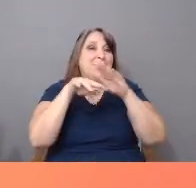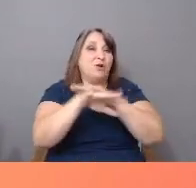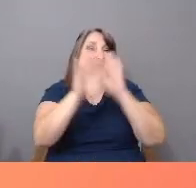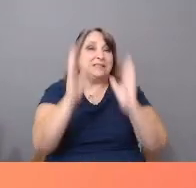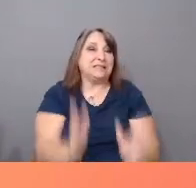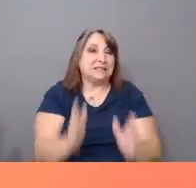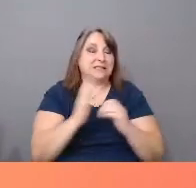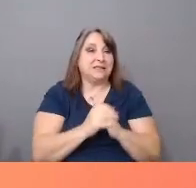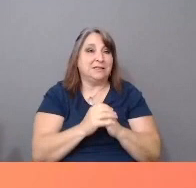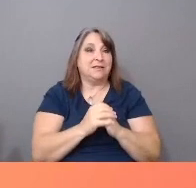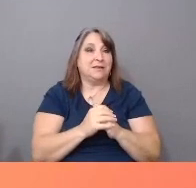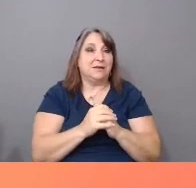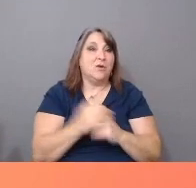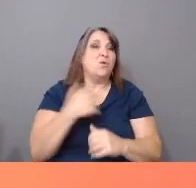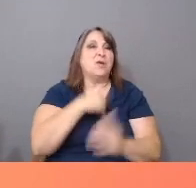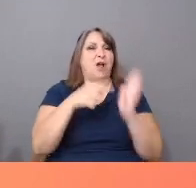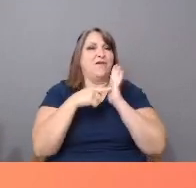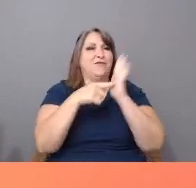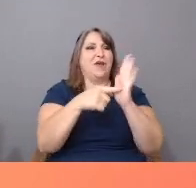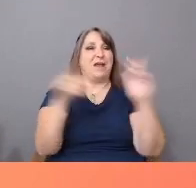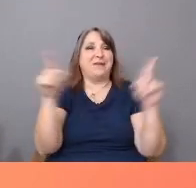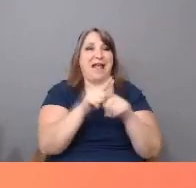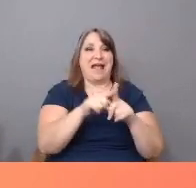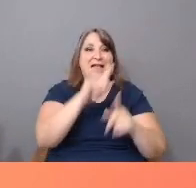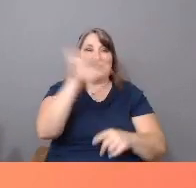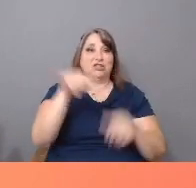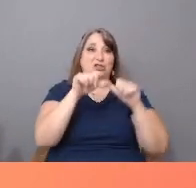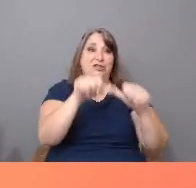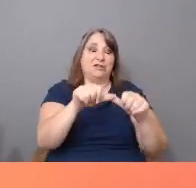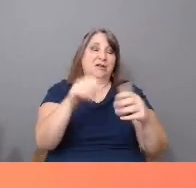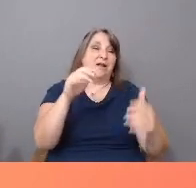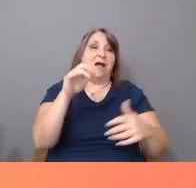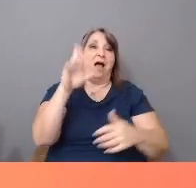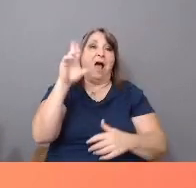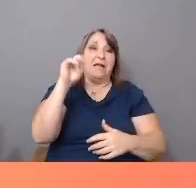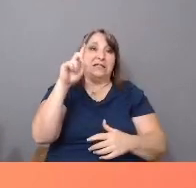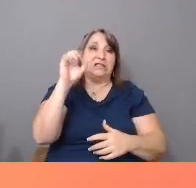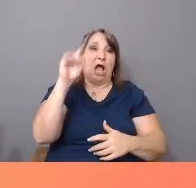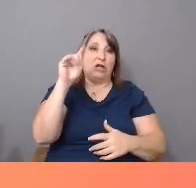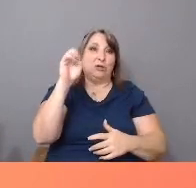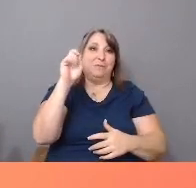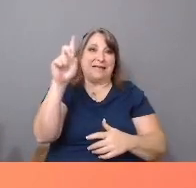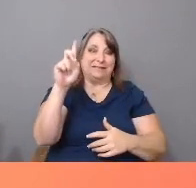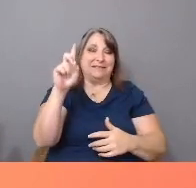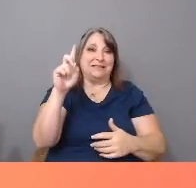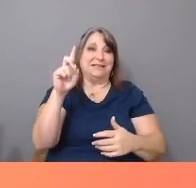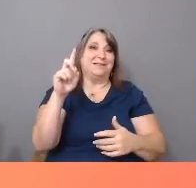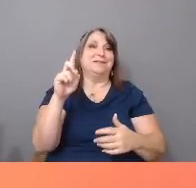We are framed as eternal likely undocumented immigrants who just swam over and have played no part